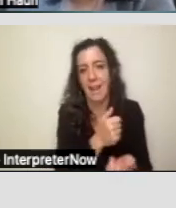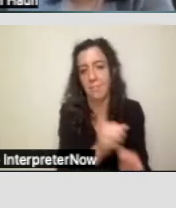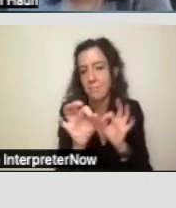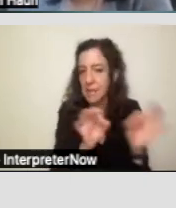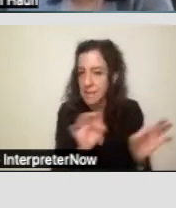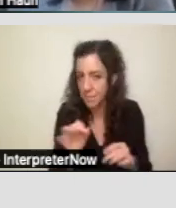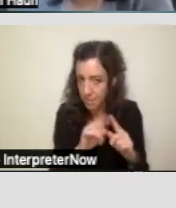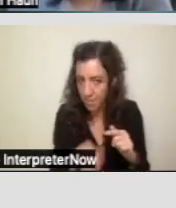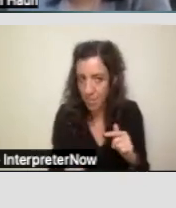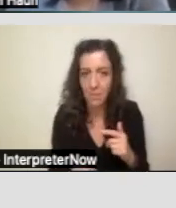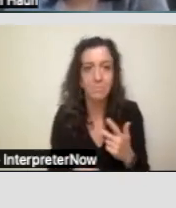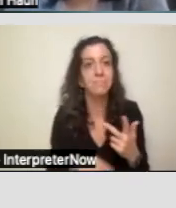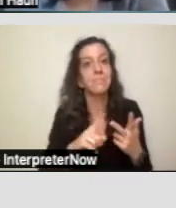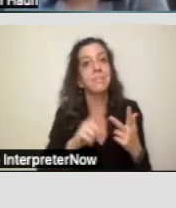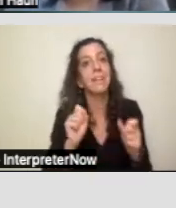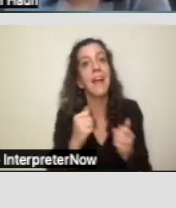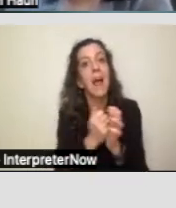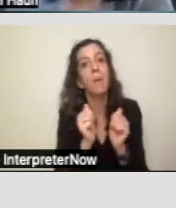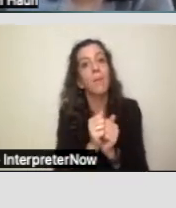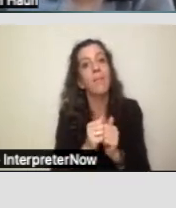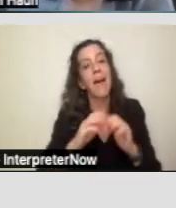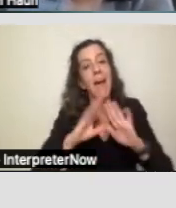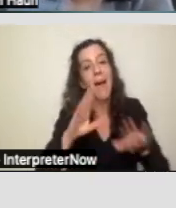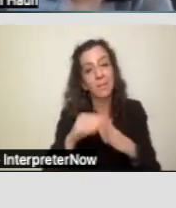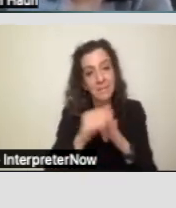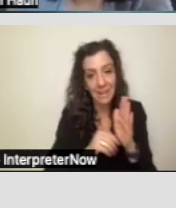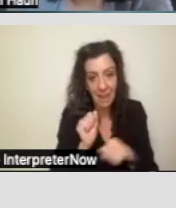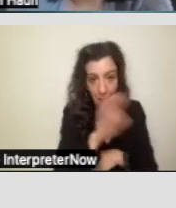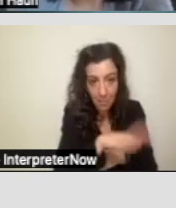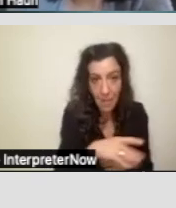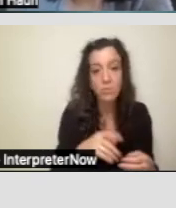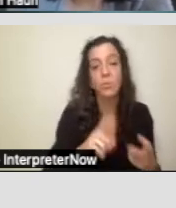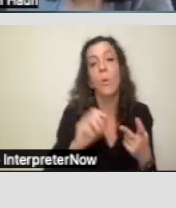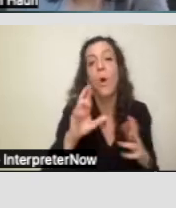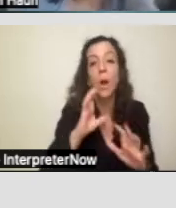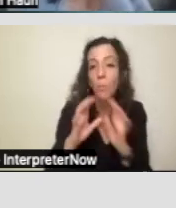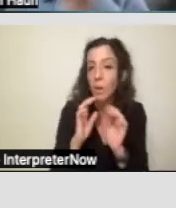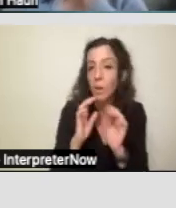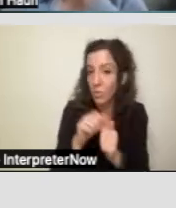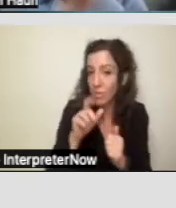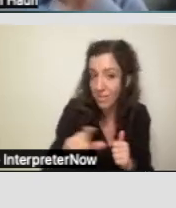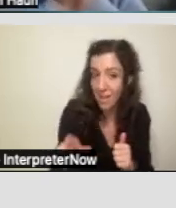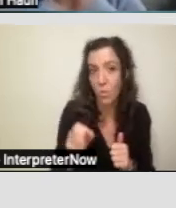They can help with housing applications and communication with landlords or potential landlords.